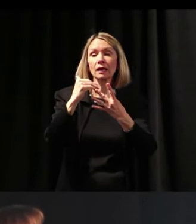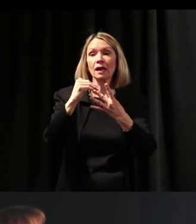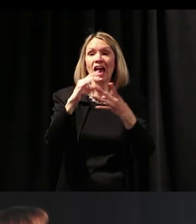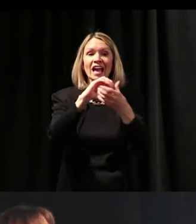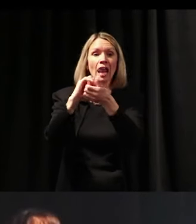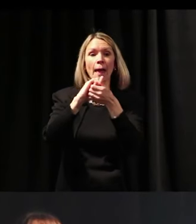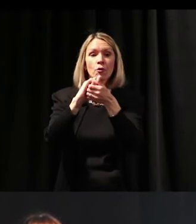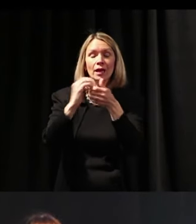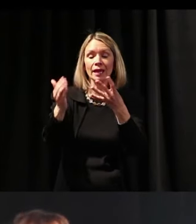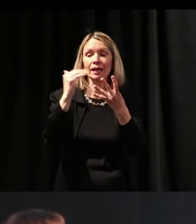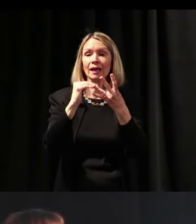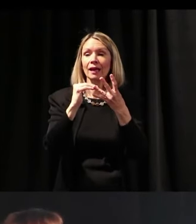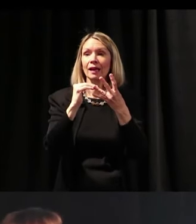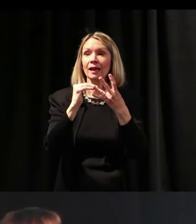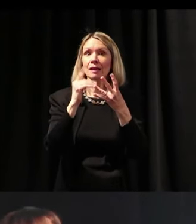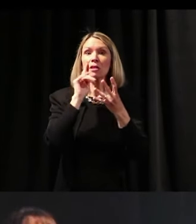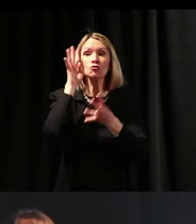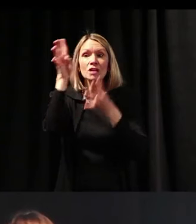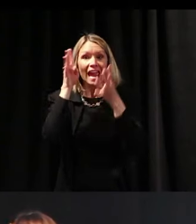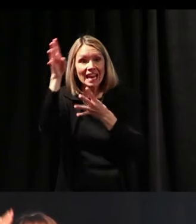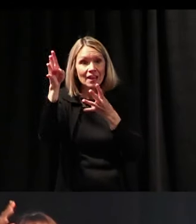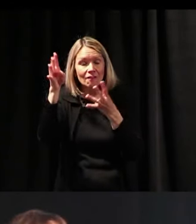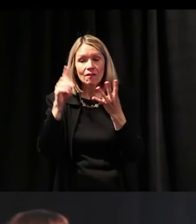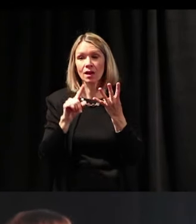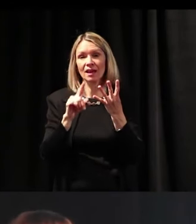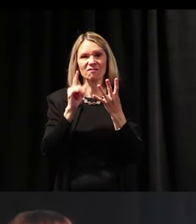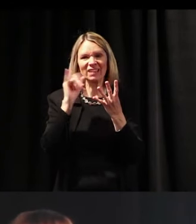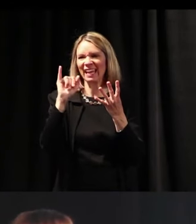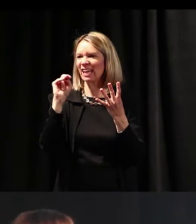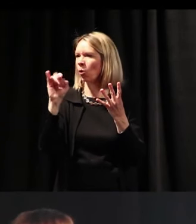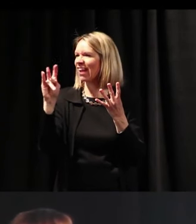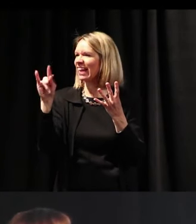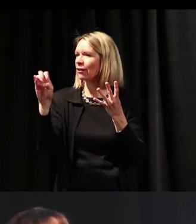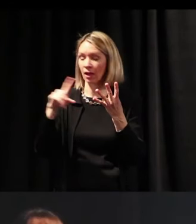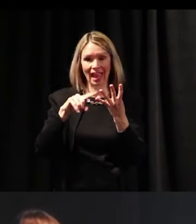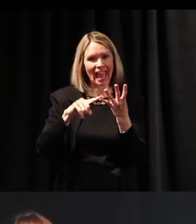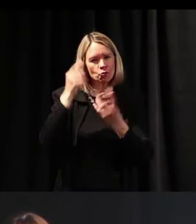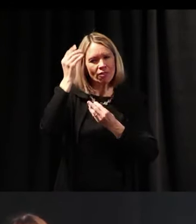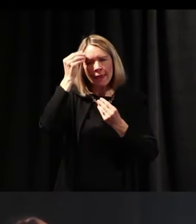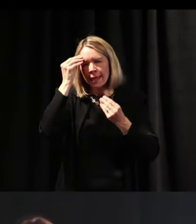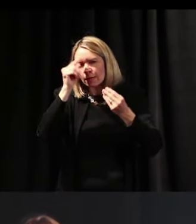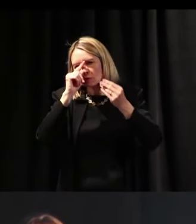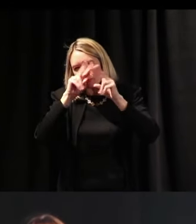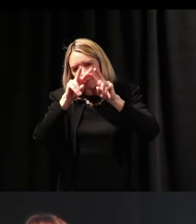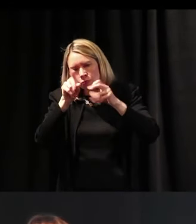to collaborate, to be creative and innovative, and to think critically